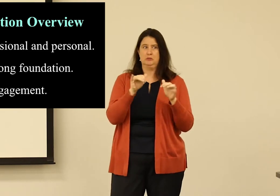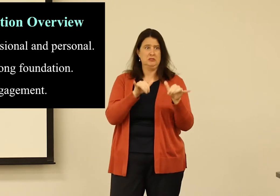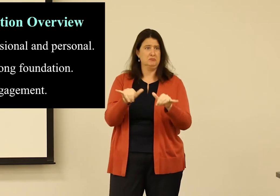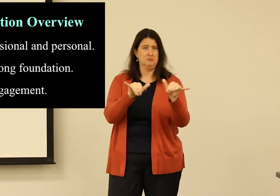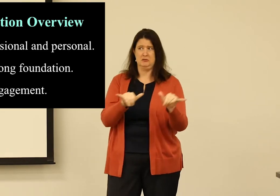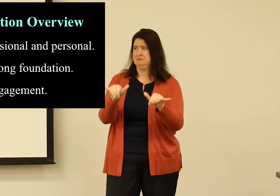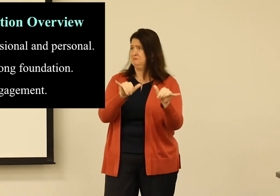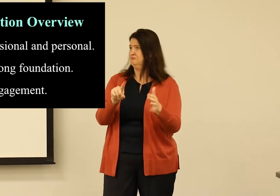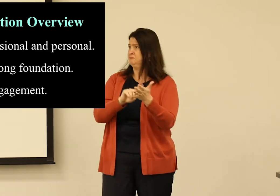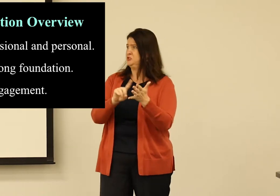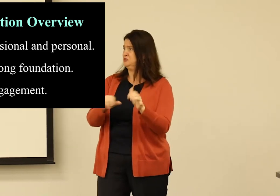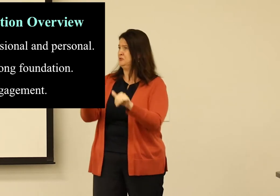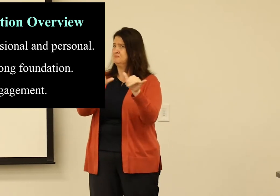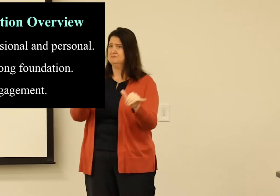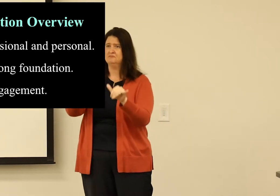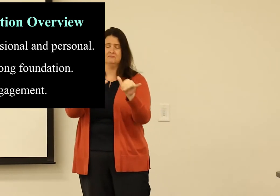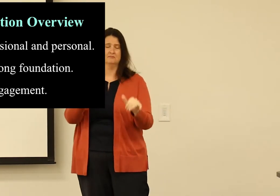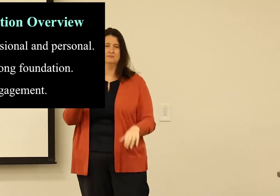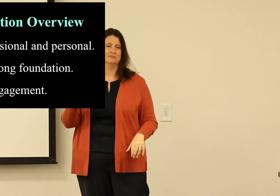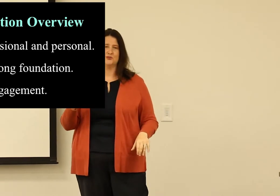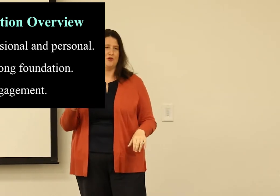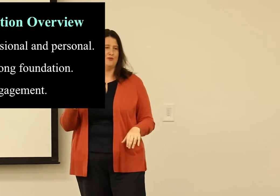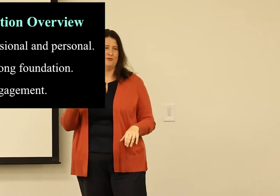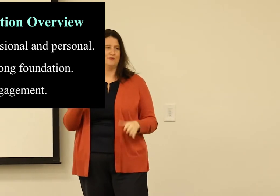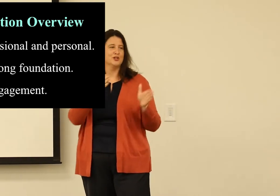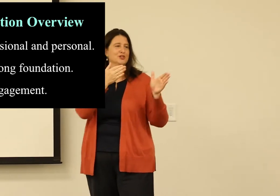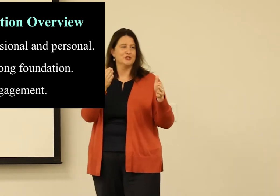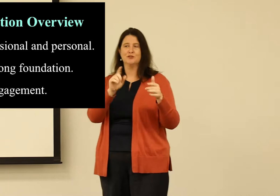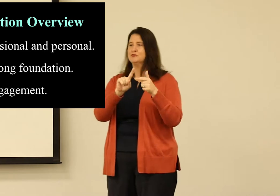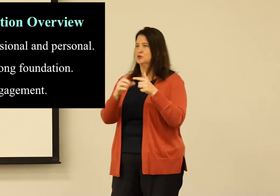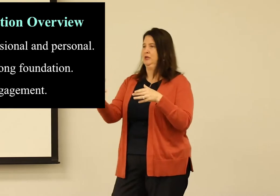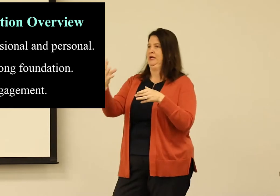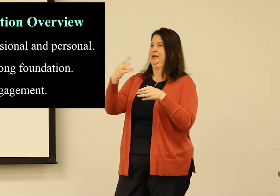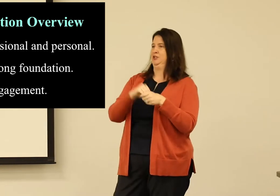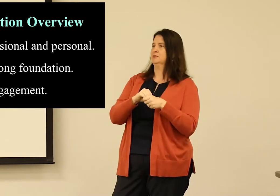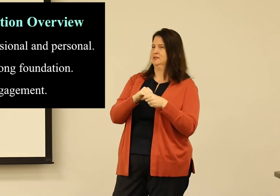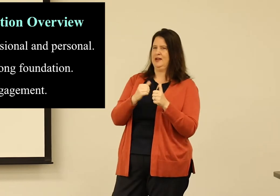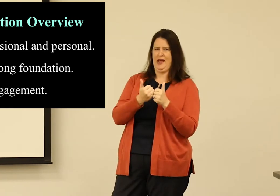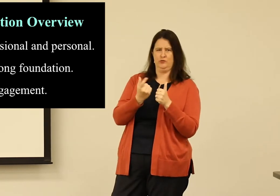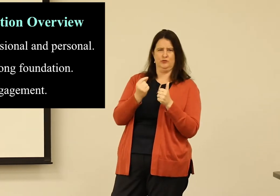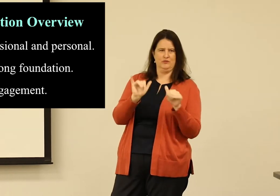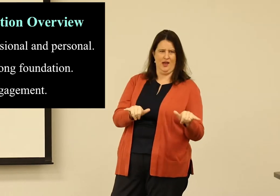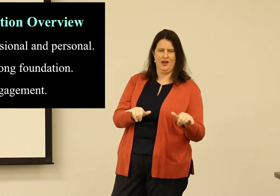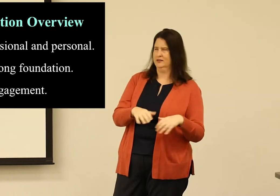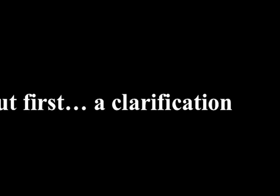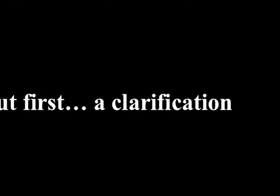Ten years later, are we still just doing research? That can't be the case. So we'll talk a little bit about